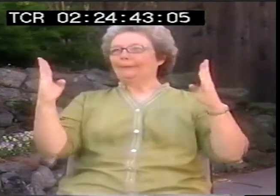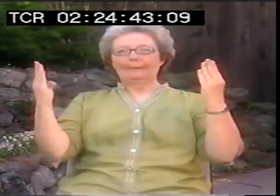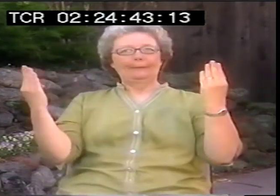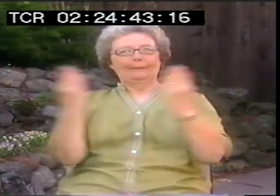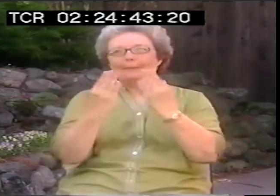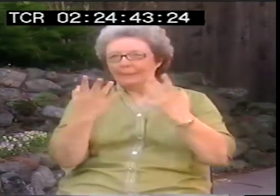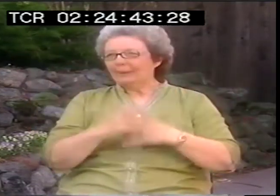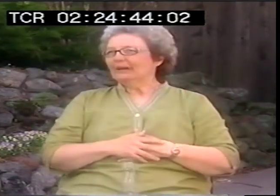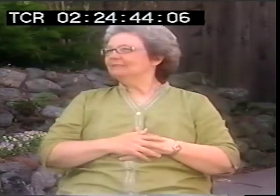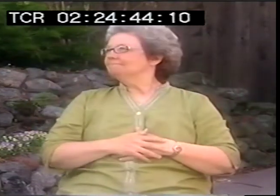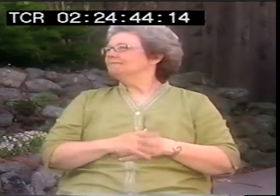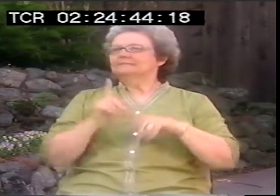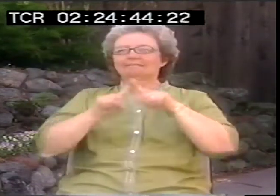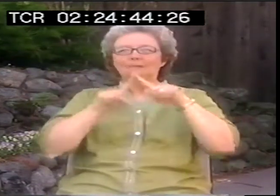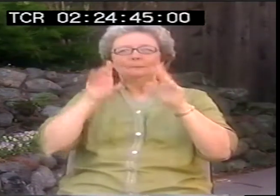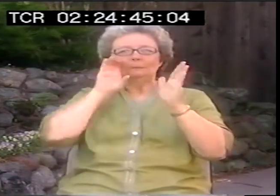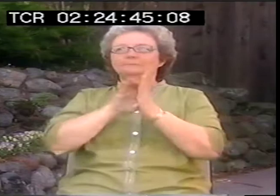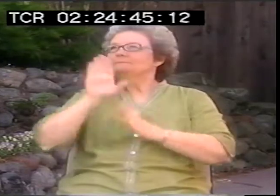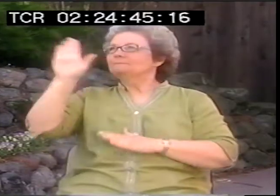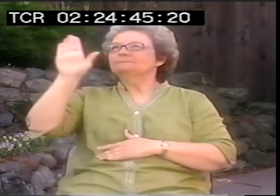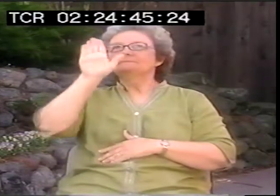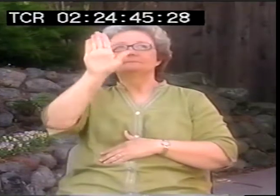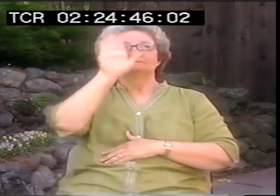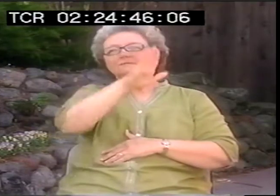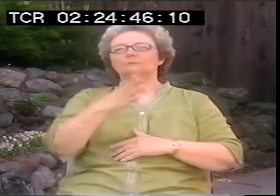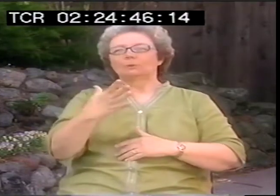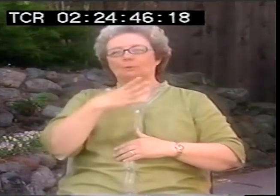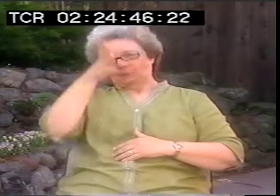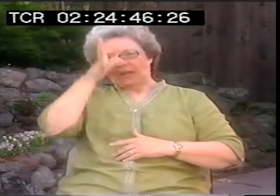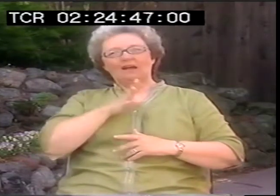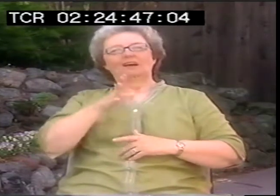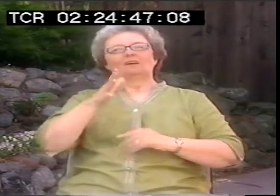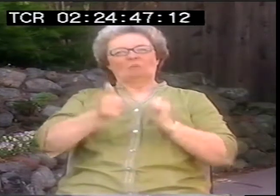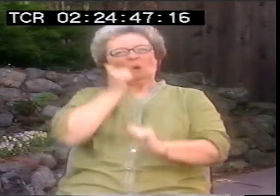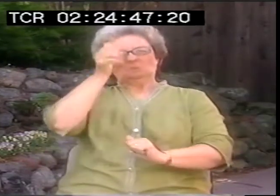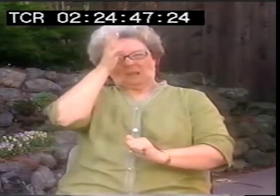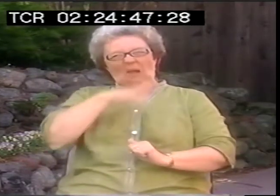I go into this white room with all these portraits on the wall.